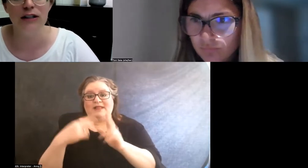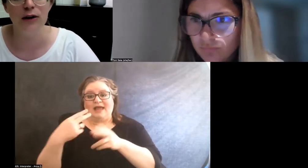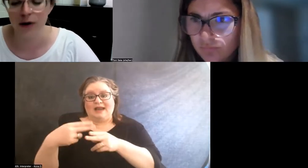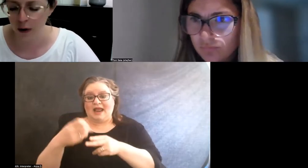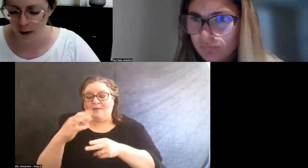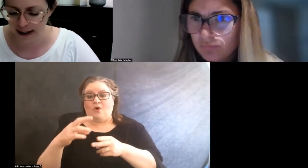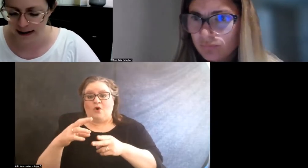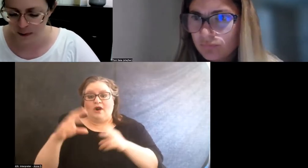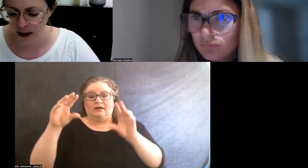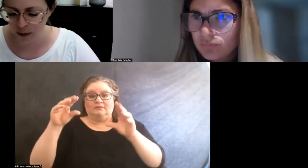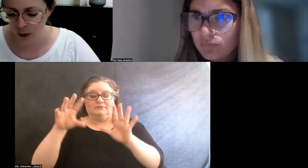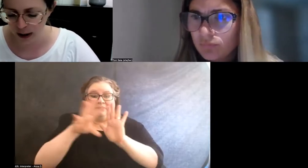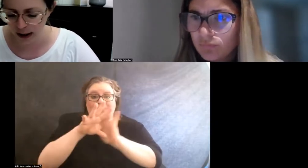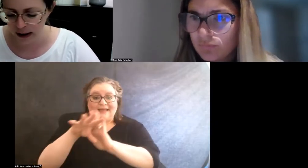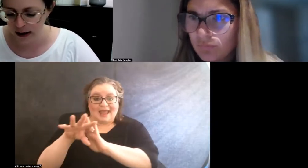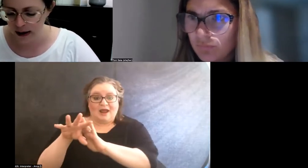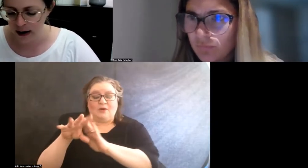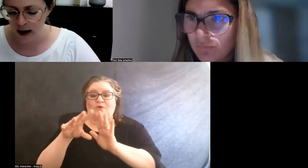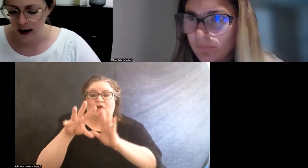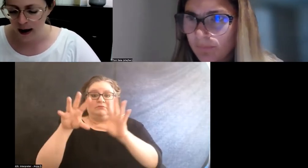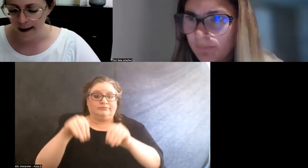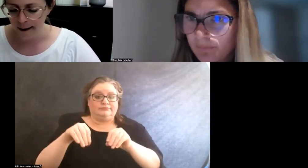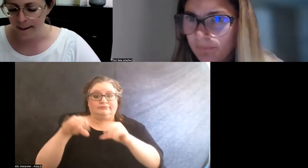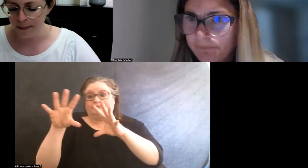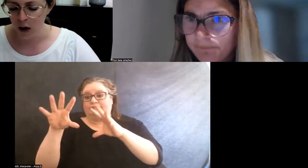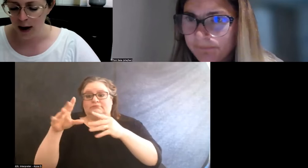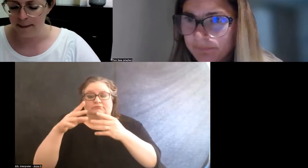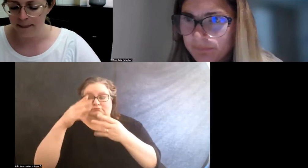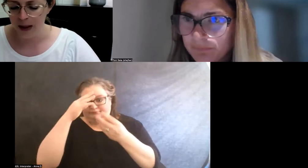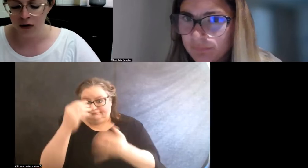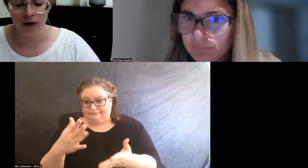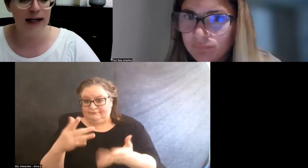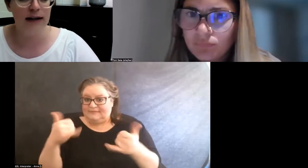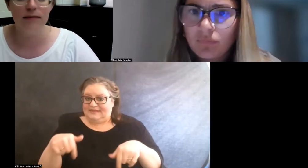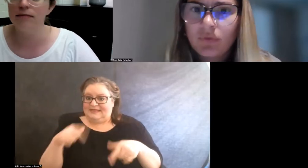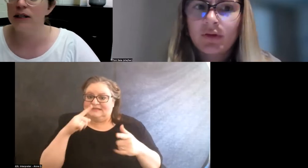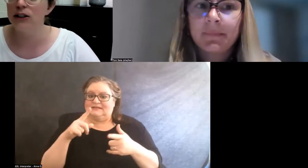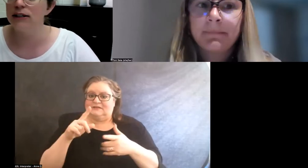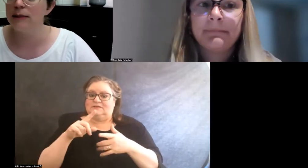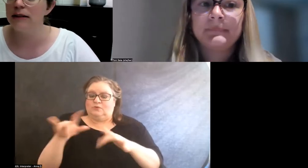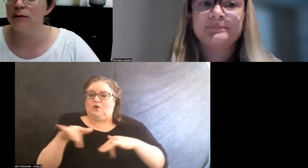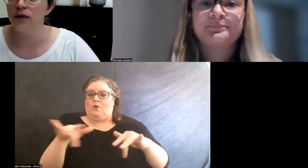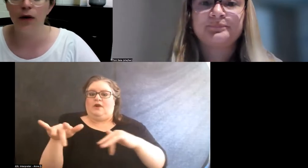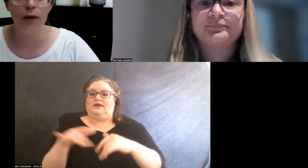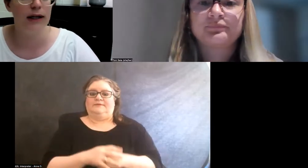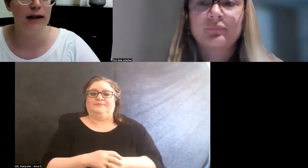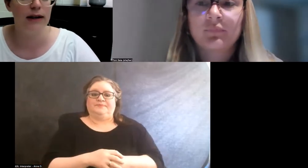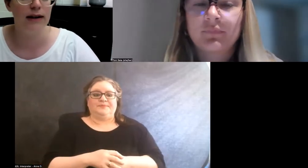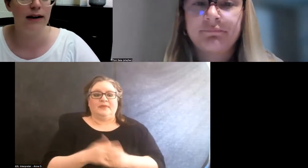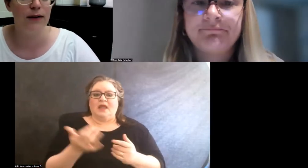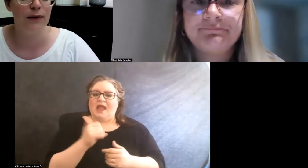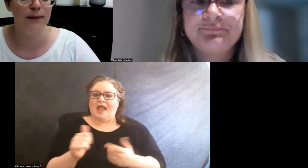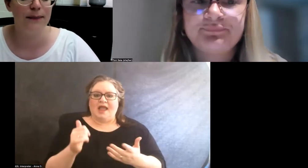just so you know, it is being recorded. Okay. Are there any adjustments before we continue?